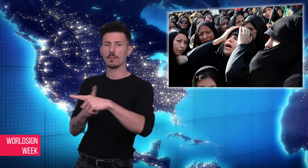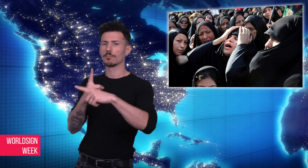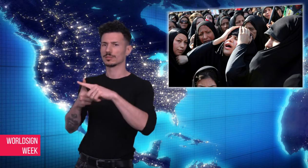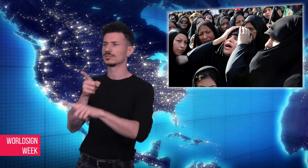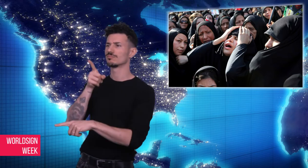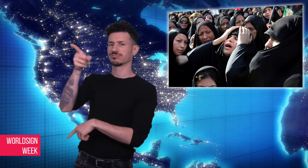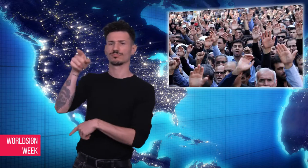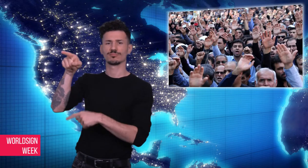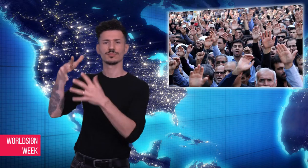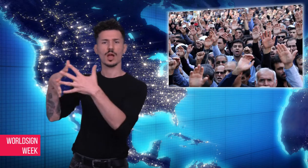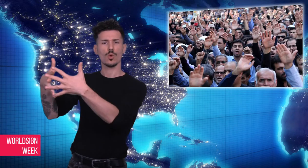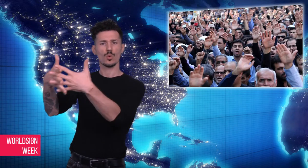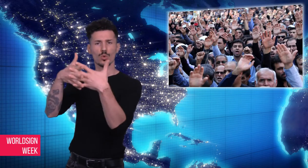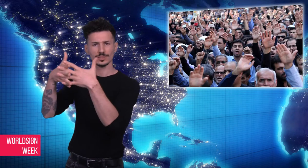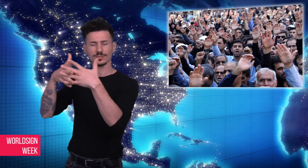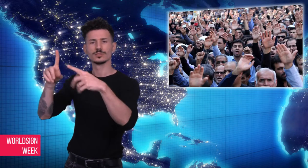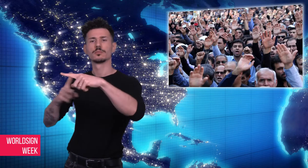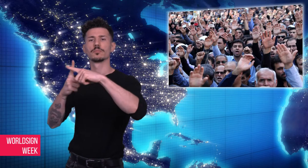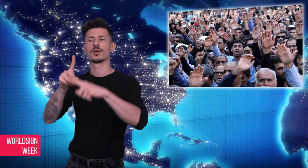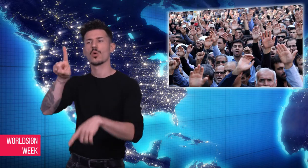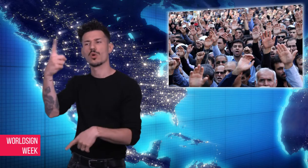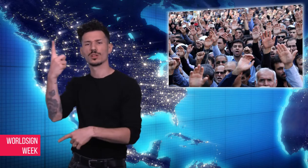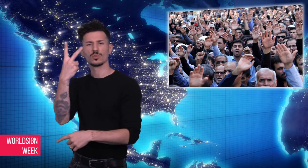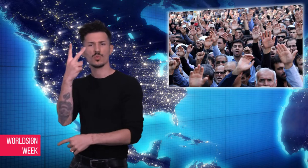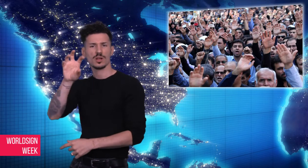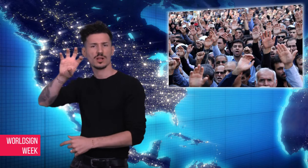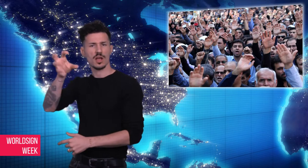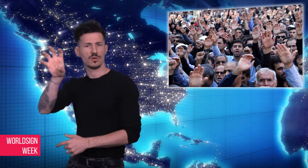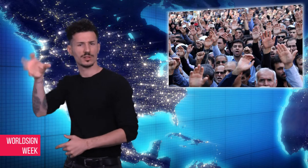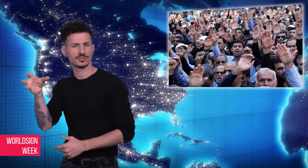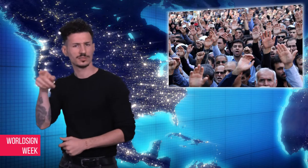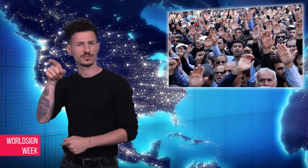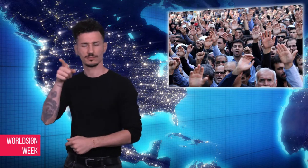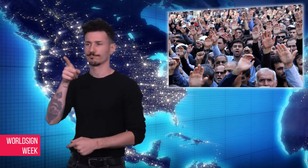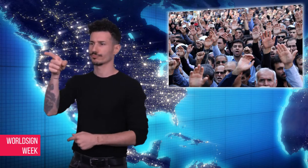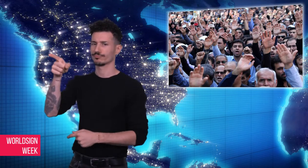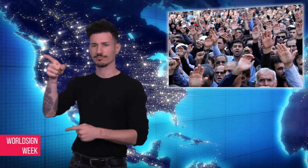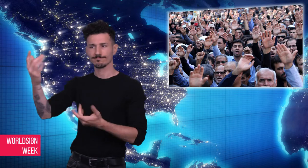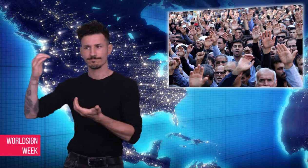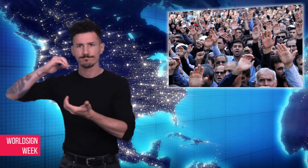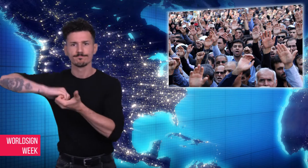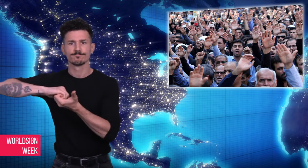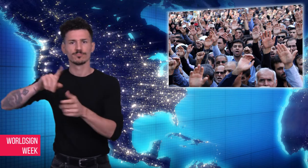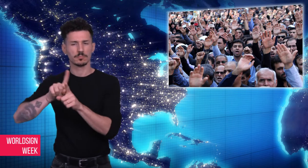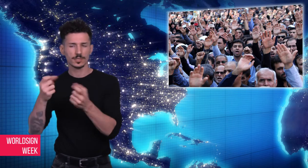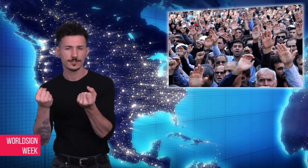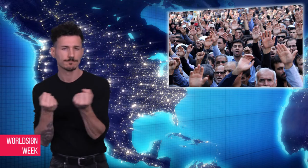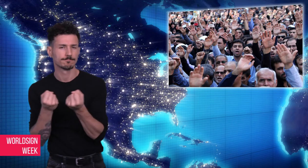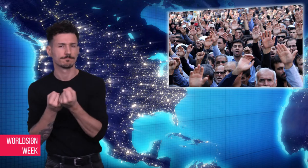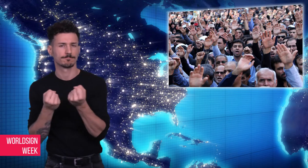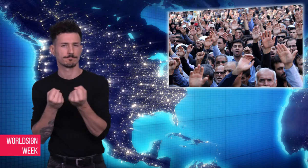separatists, who carried out the attack disguised in